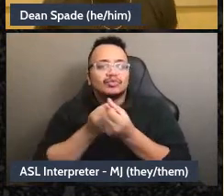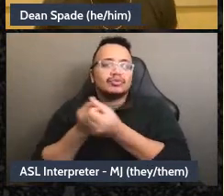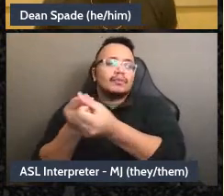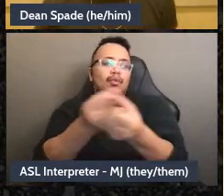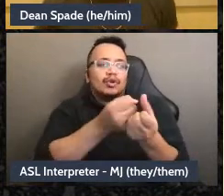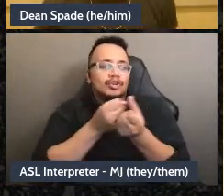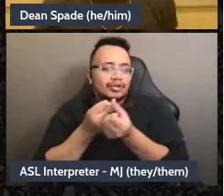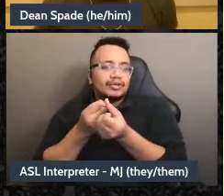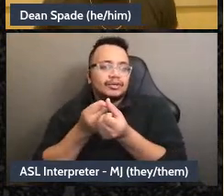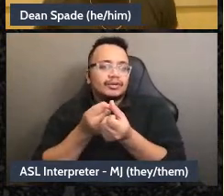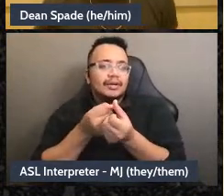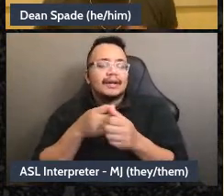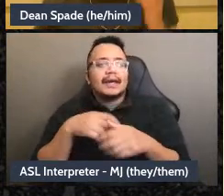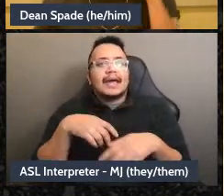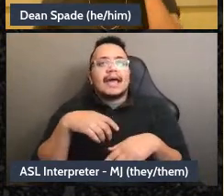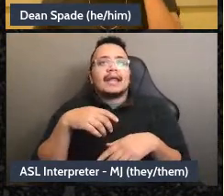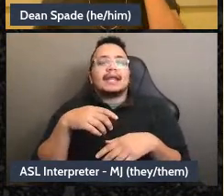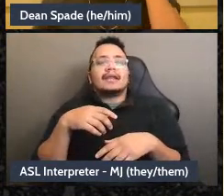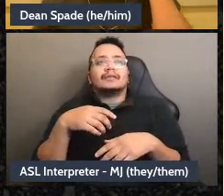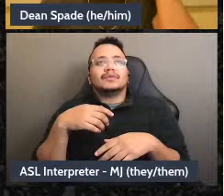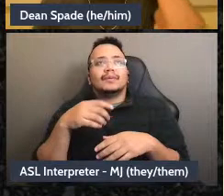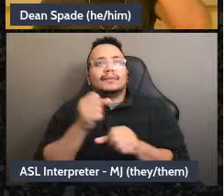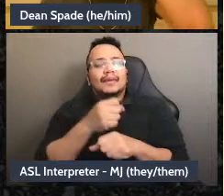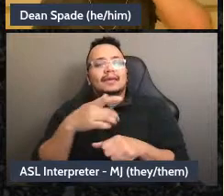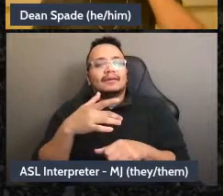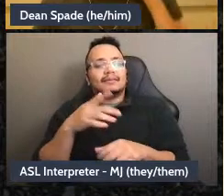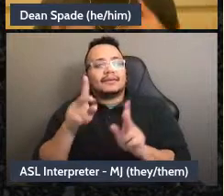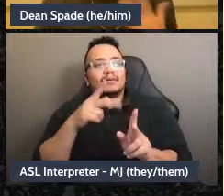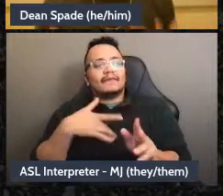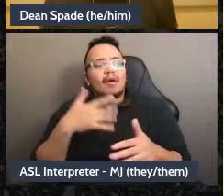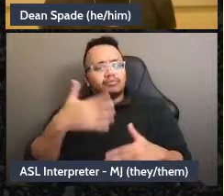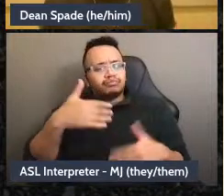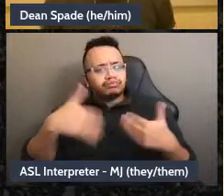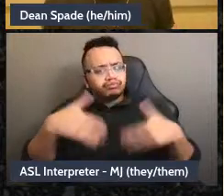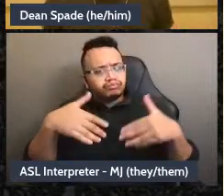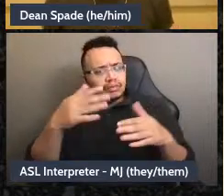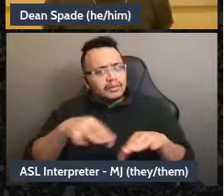when people raise questions about our plans or proposals, like, I would probably bring that up